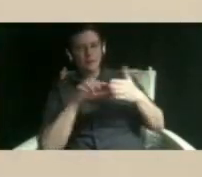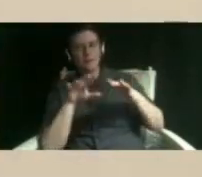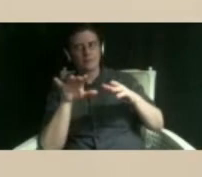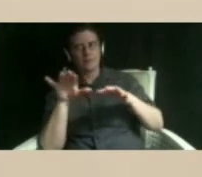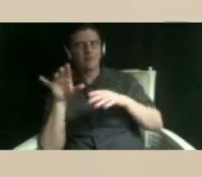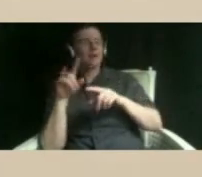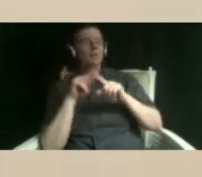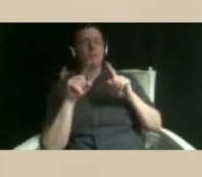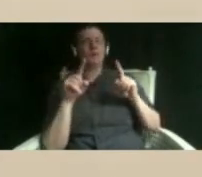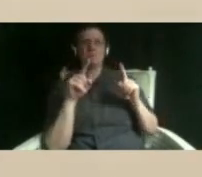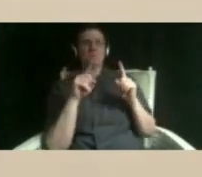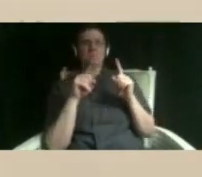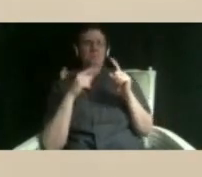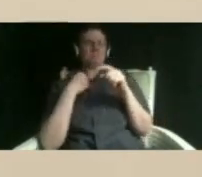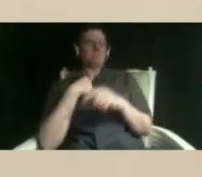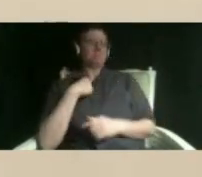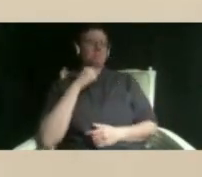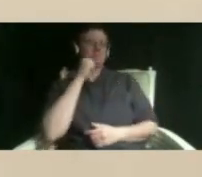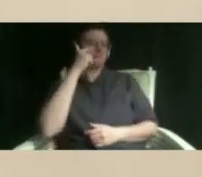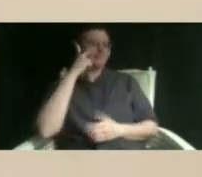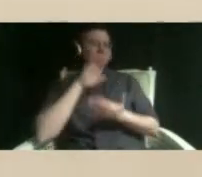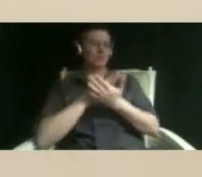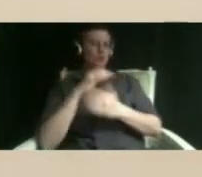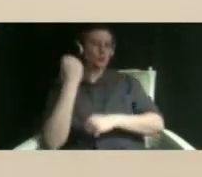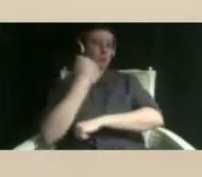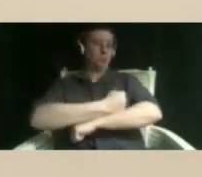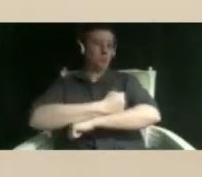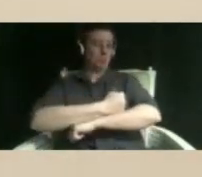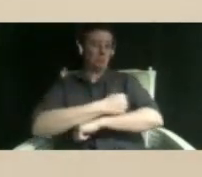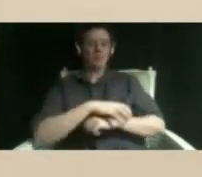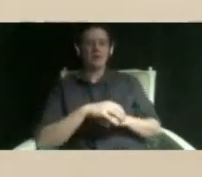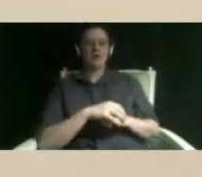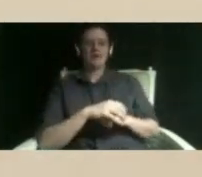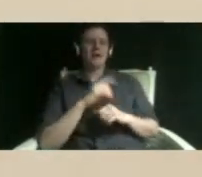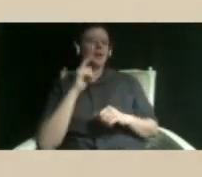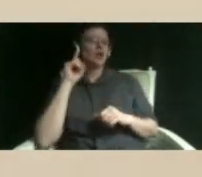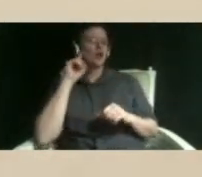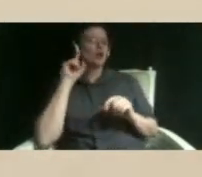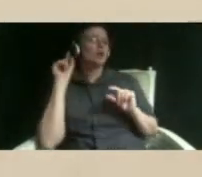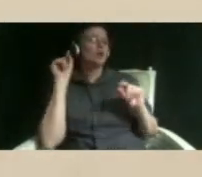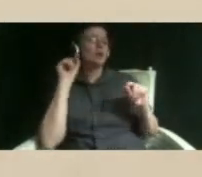didn't think schools would actually close like i heard you know whispers that after spring break